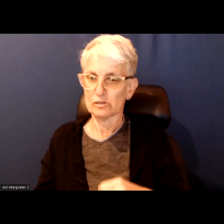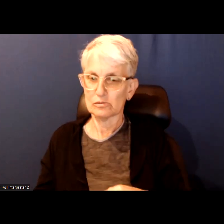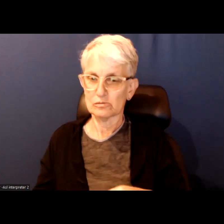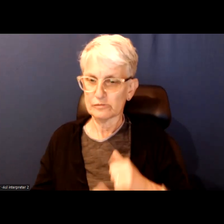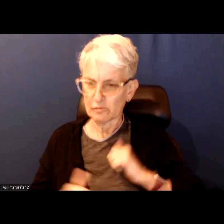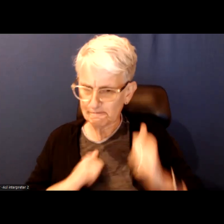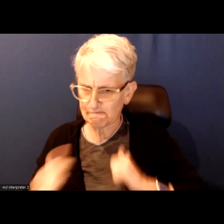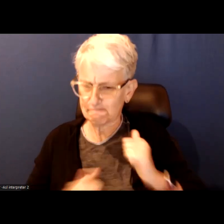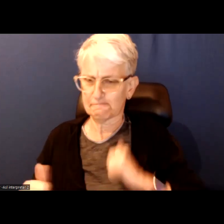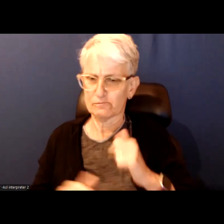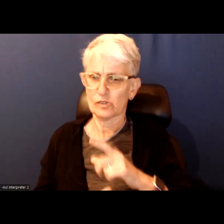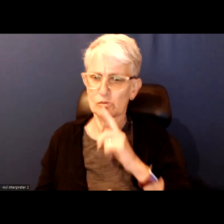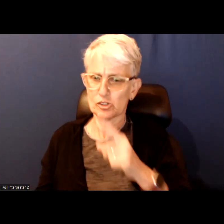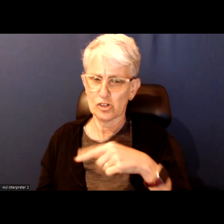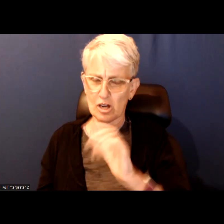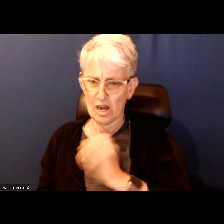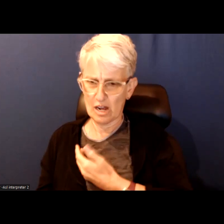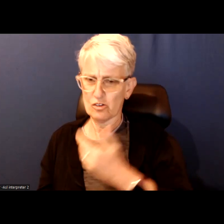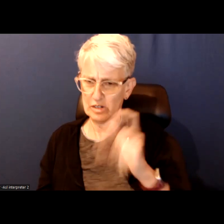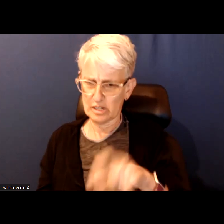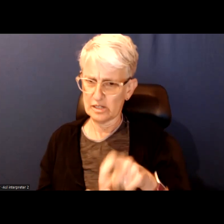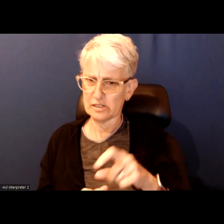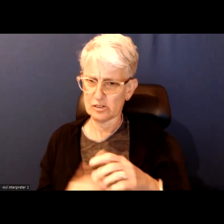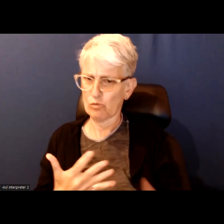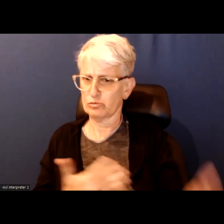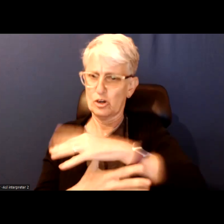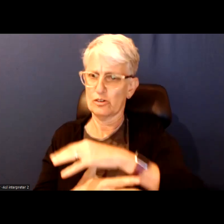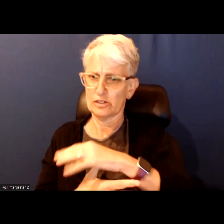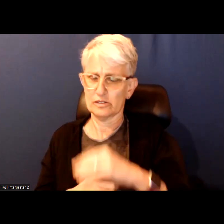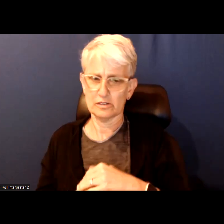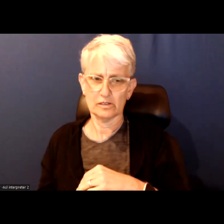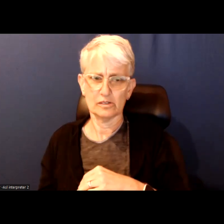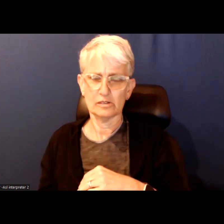And make sure that our needs are prioritized and that our voices are heard.